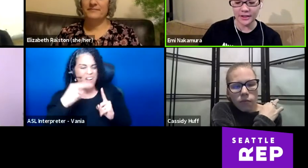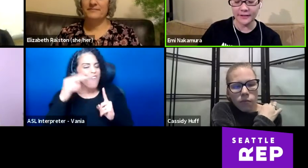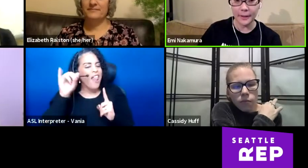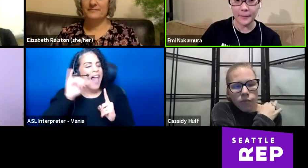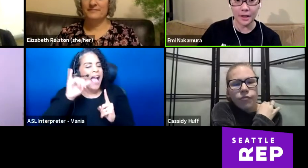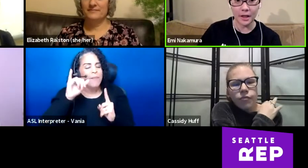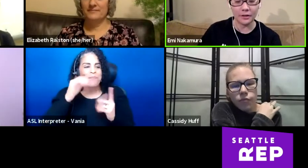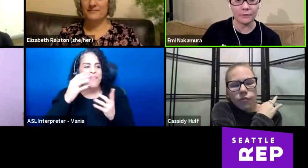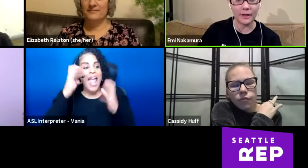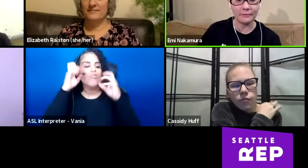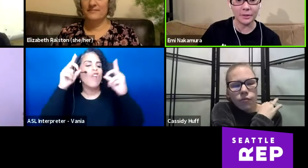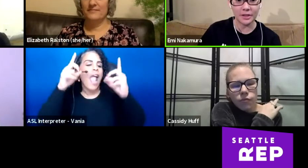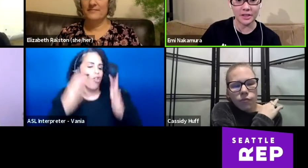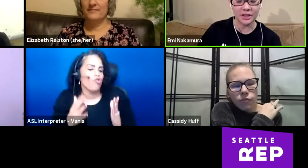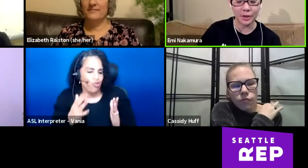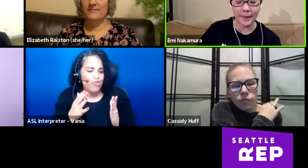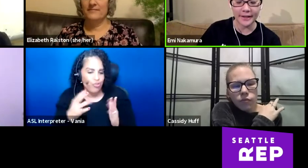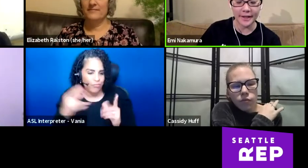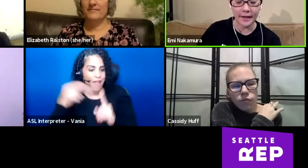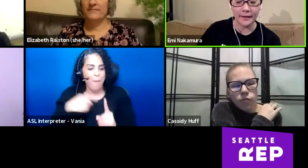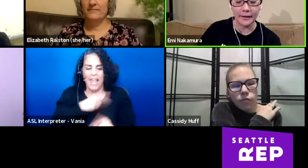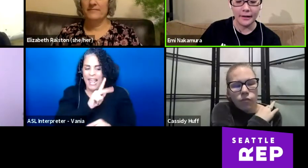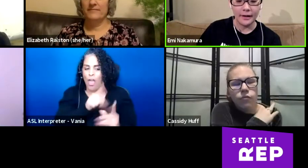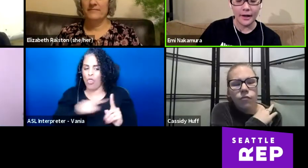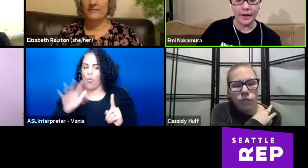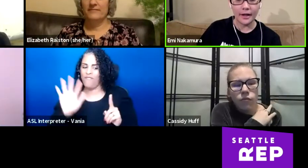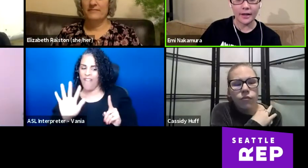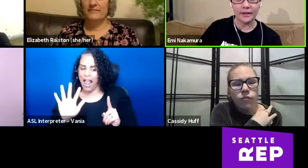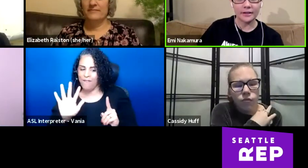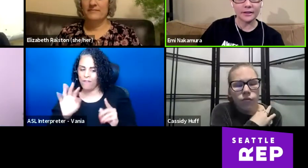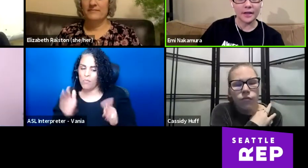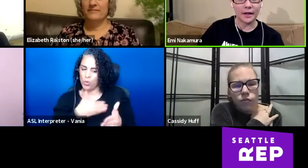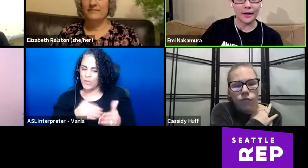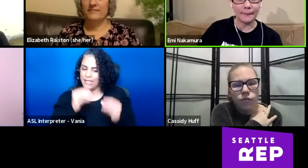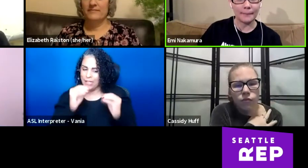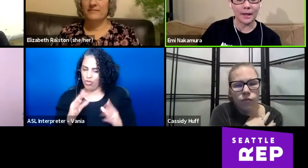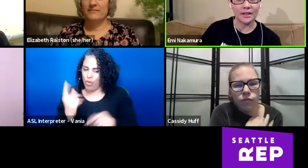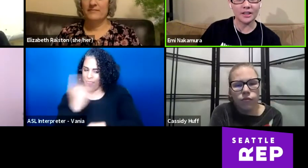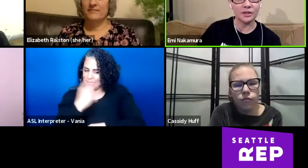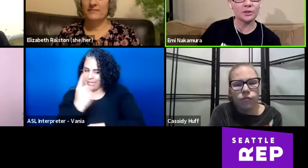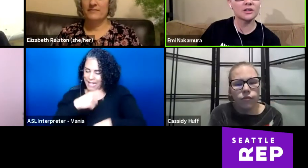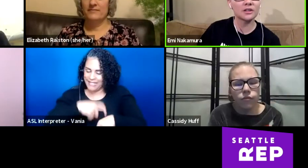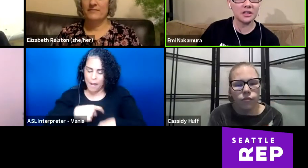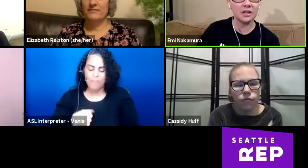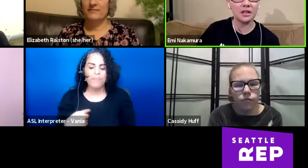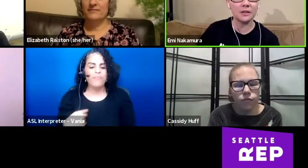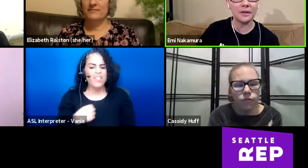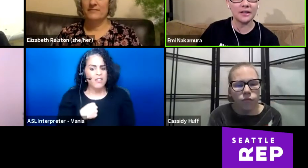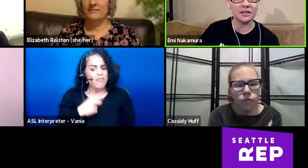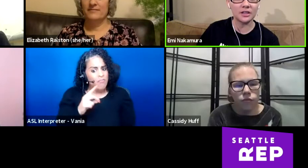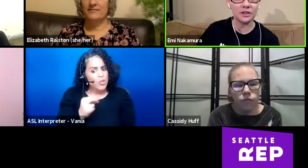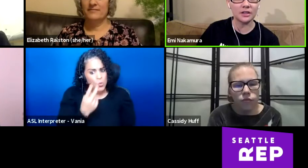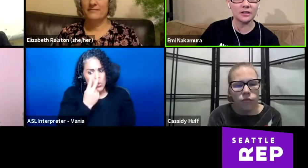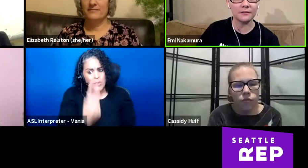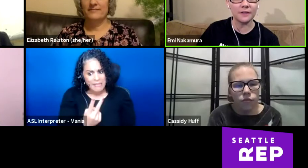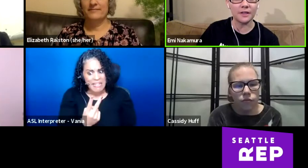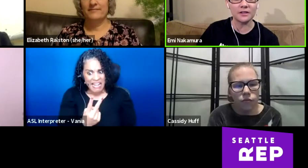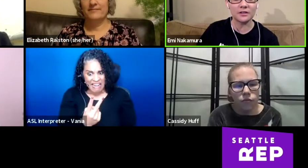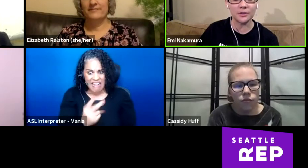I'm a K through five music teacher by day, and I do see my students via Zoom like we are right now,